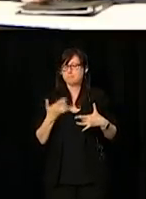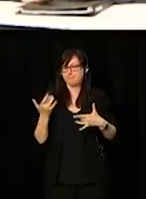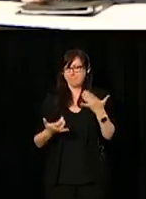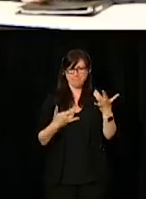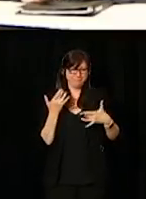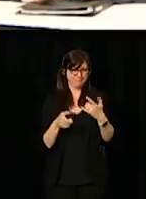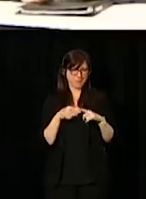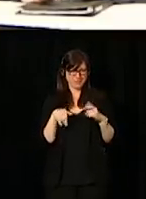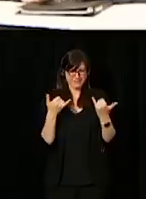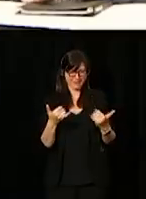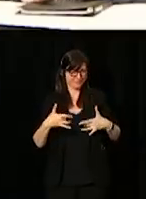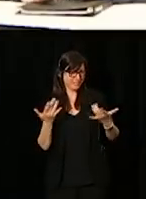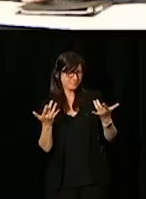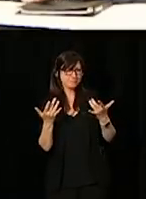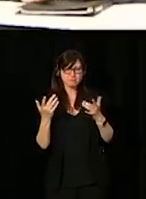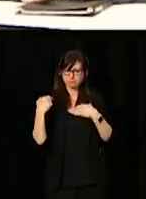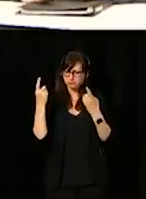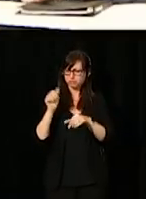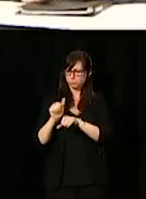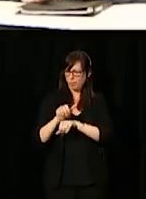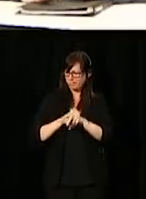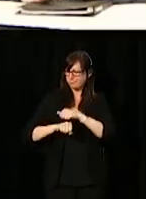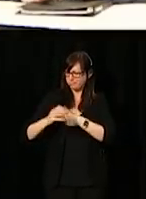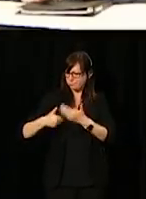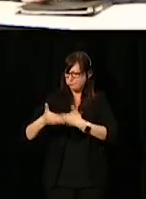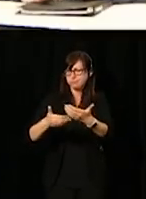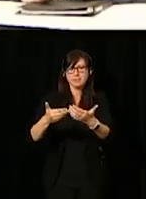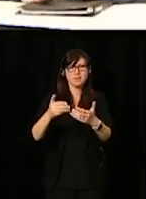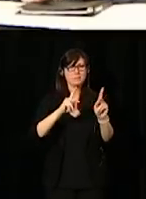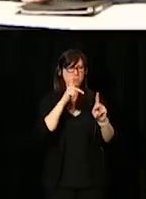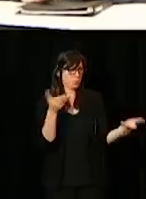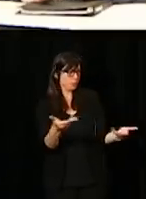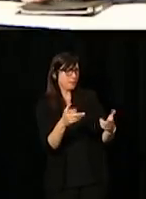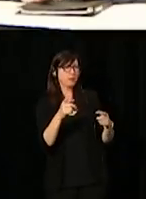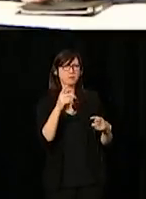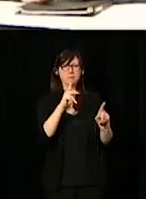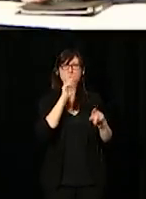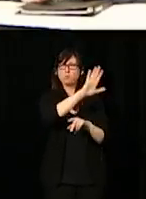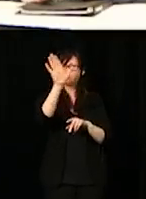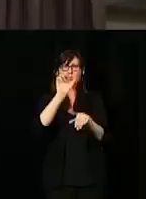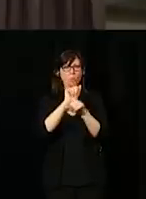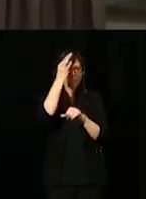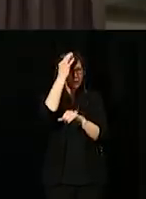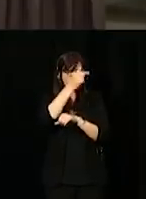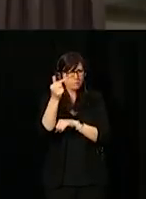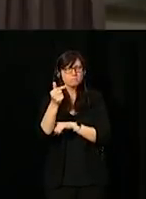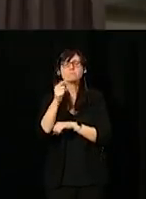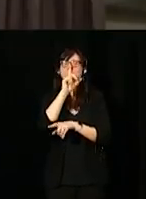There's so much work that's been done by people here in the room and throughout the public service to really make this a reality.